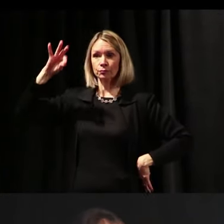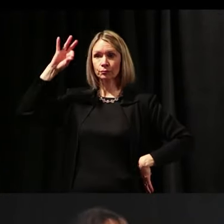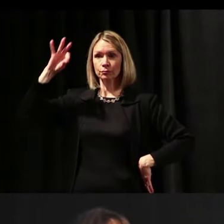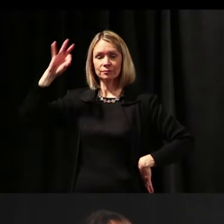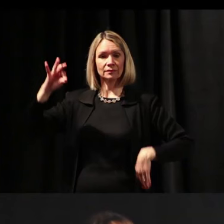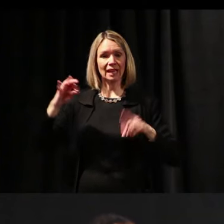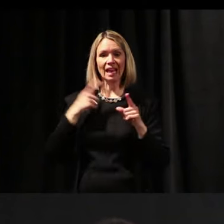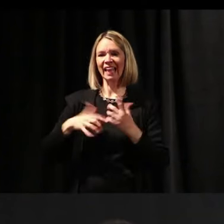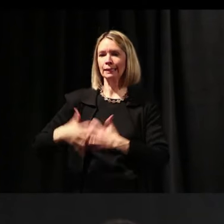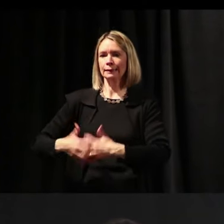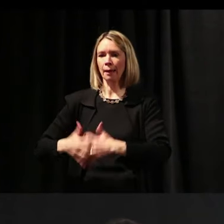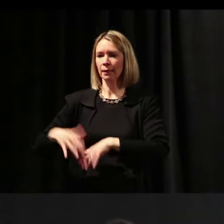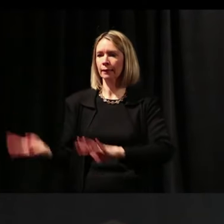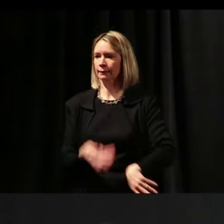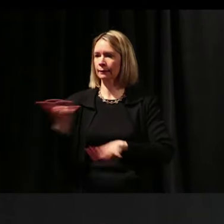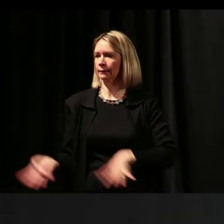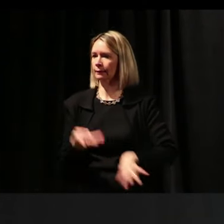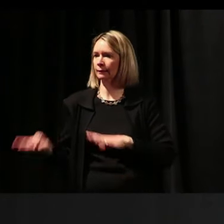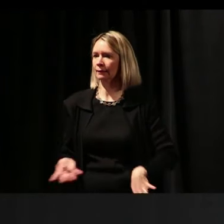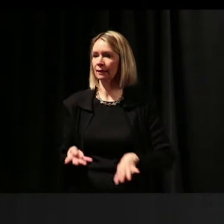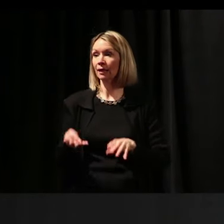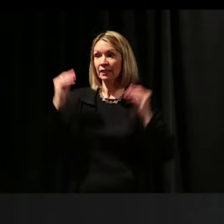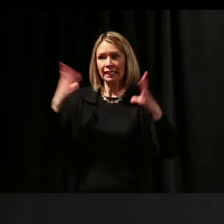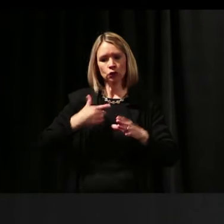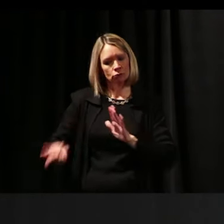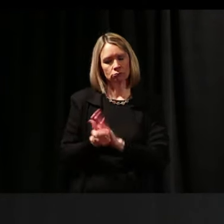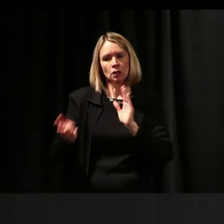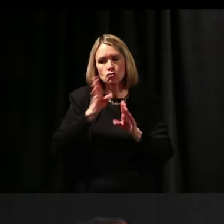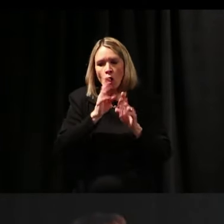they don't want them to talk to each other because they would be wasting their time, right?